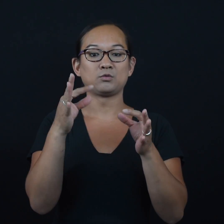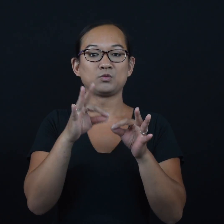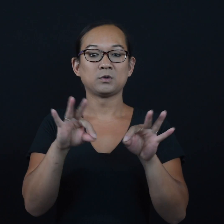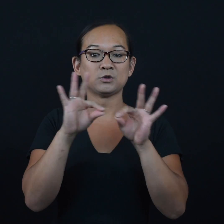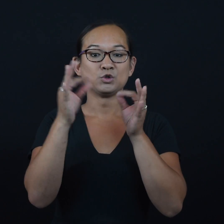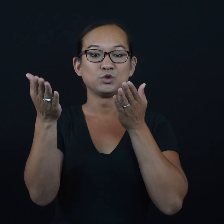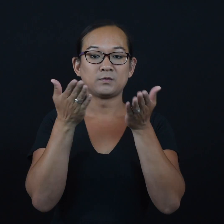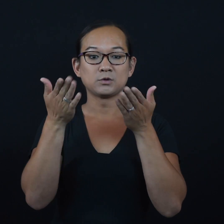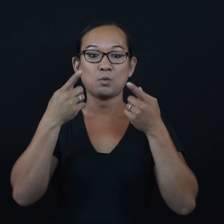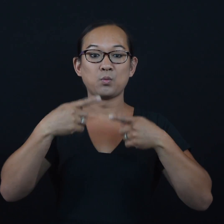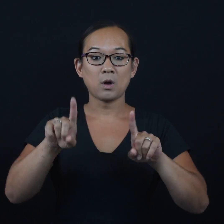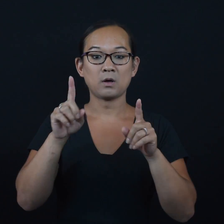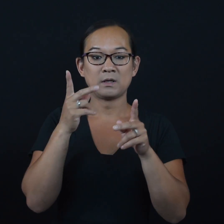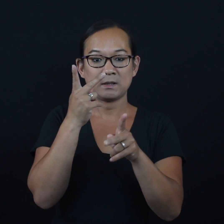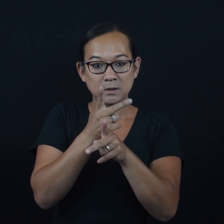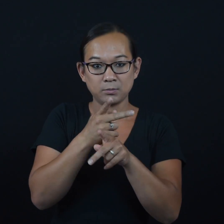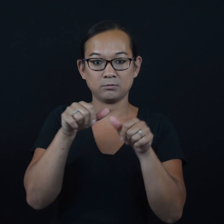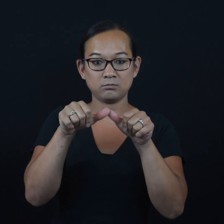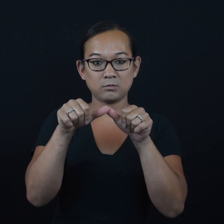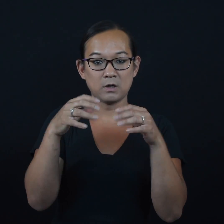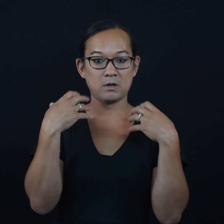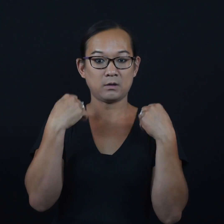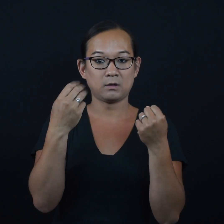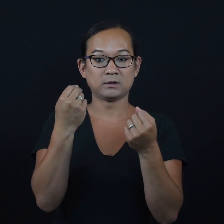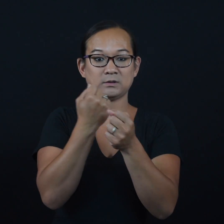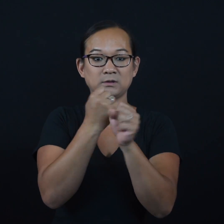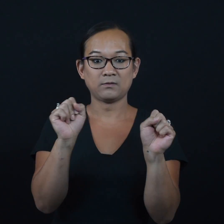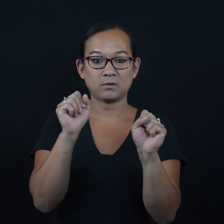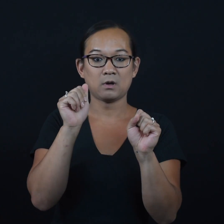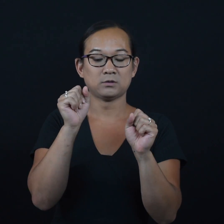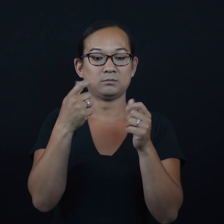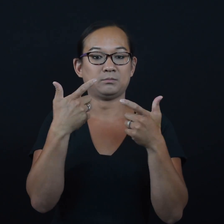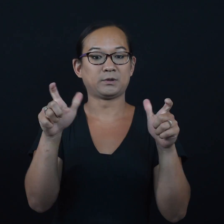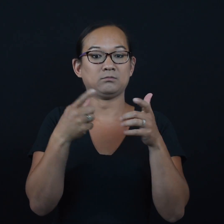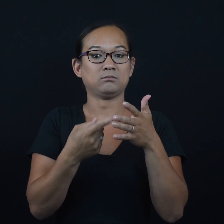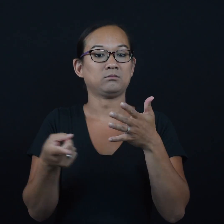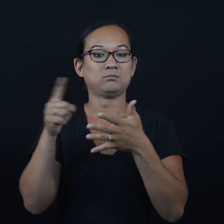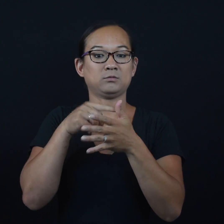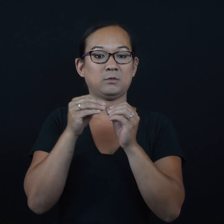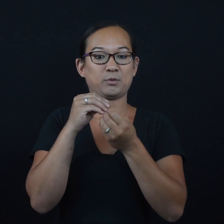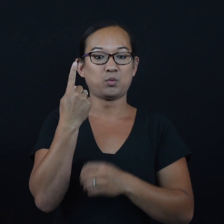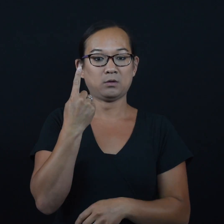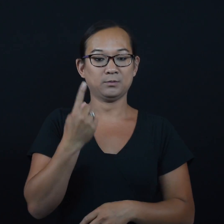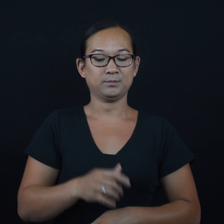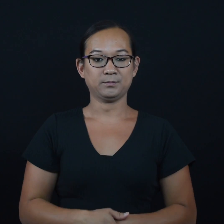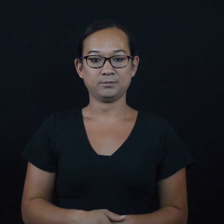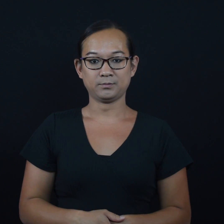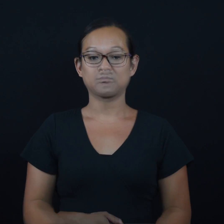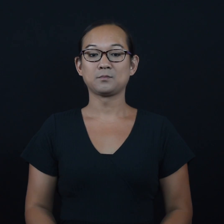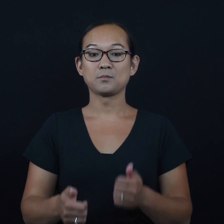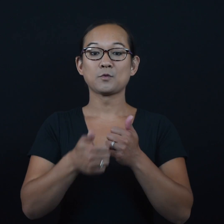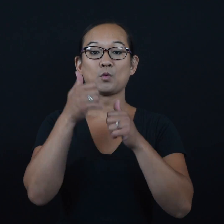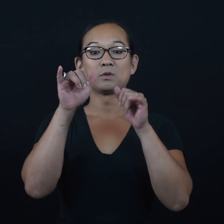critical services while keeping health and safety as the highest priority.